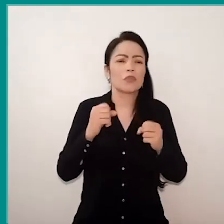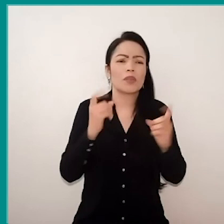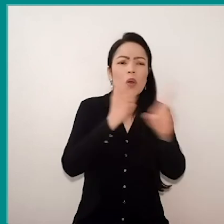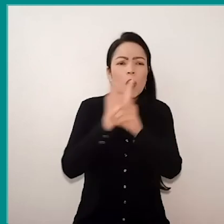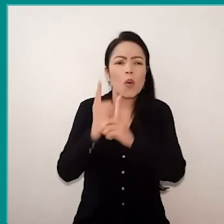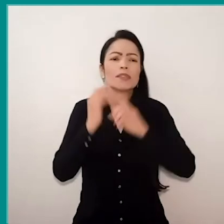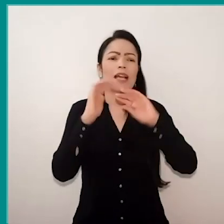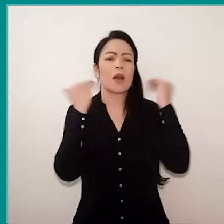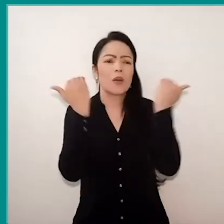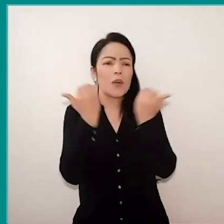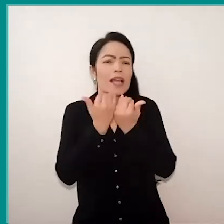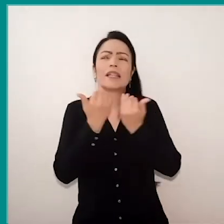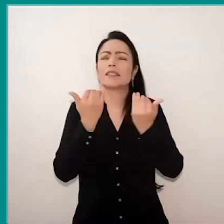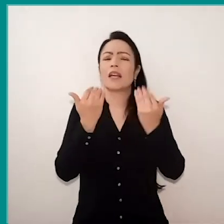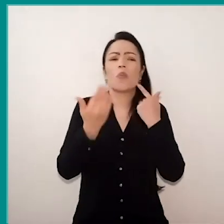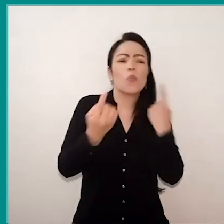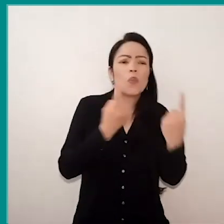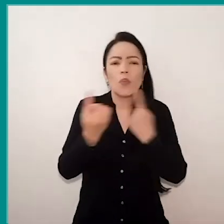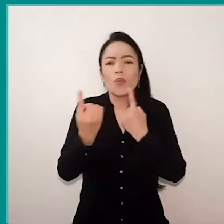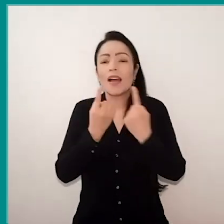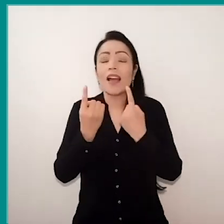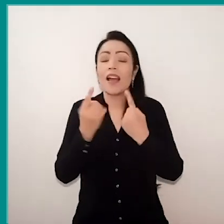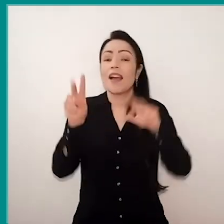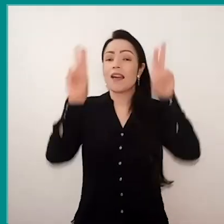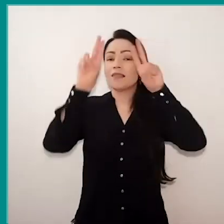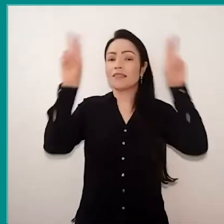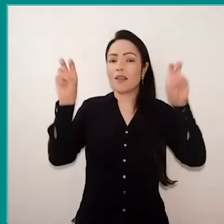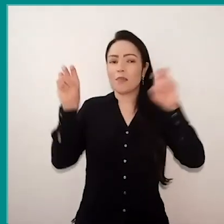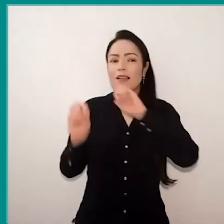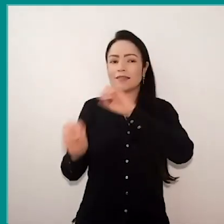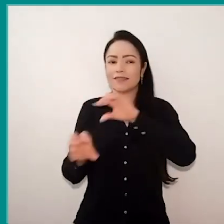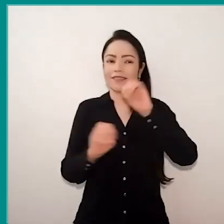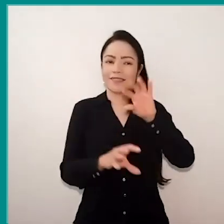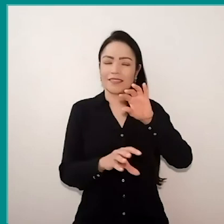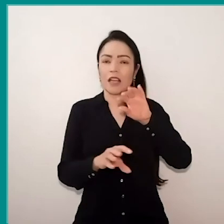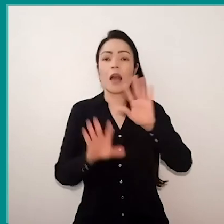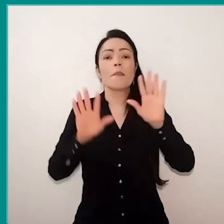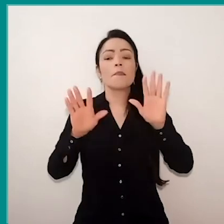happened about education, but how many happened to listen to children?